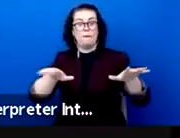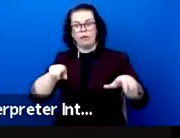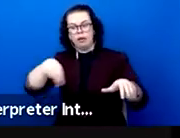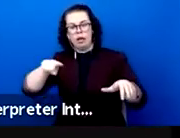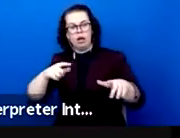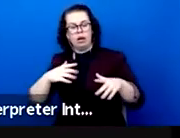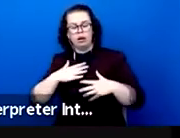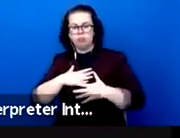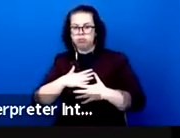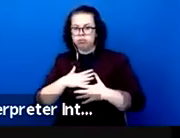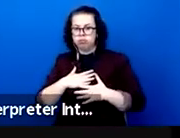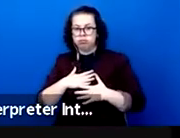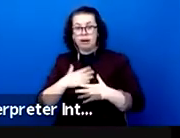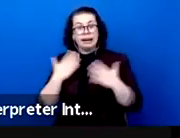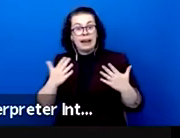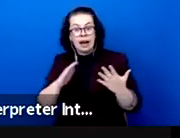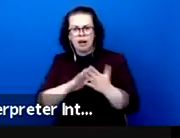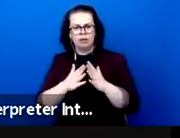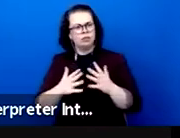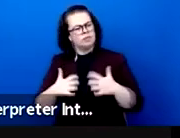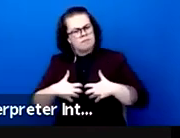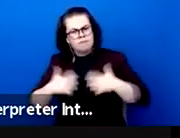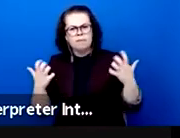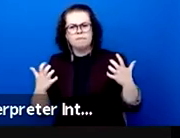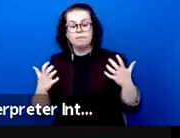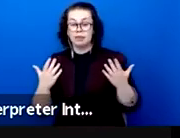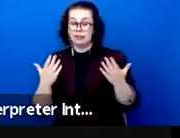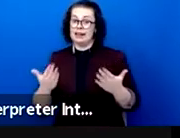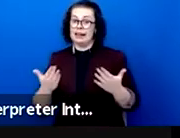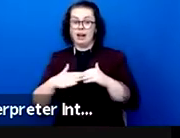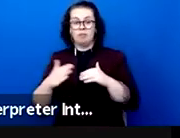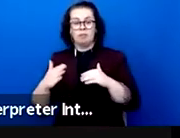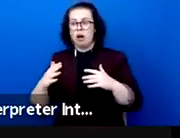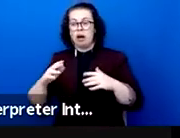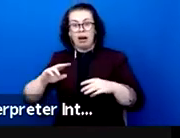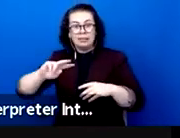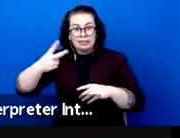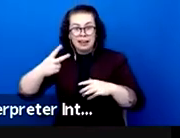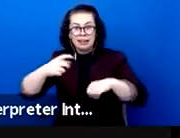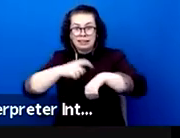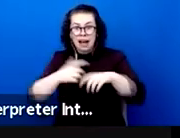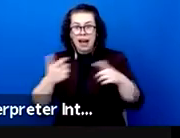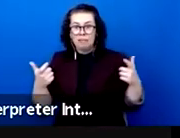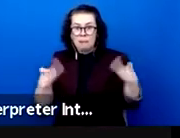asthenia, resignation with this second lockdown. No more performances,